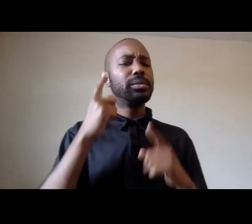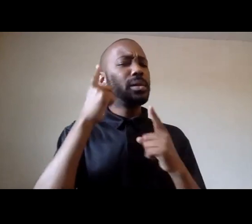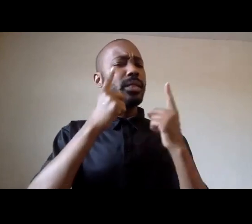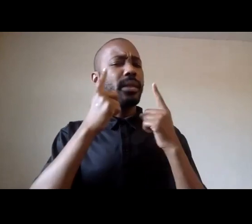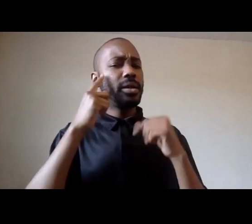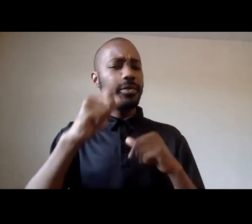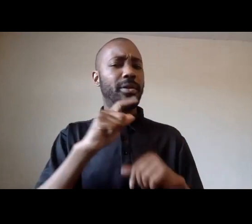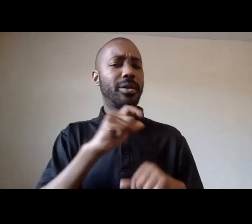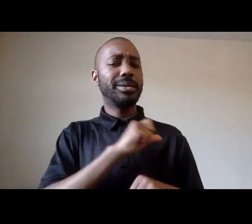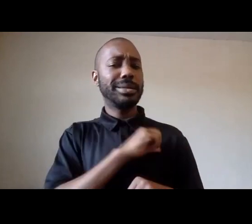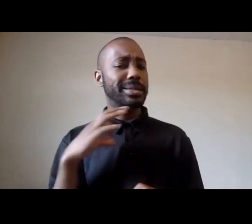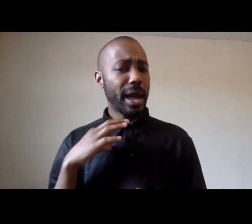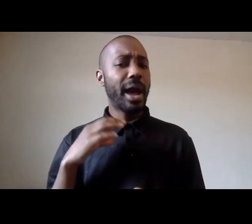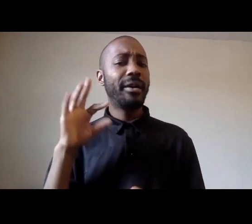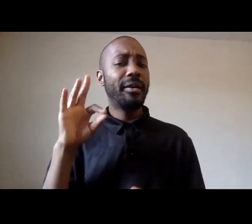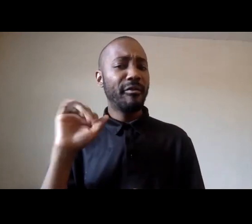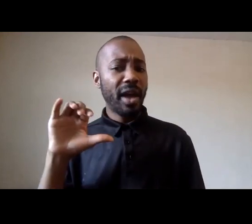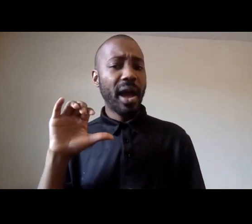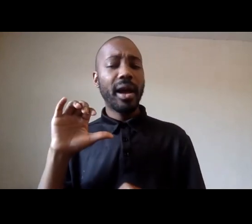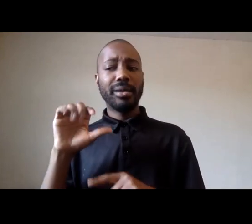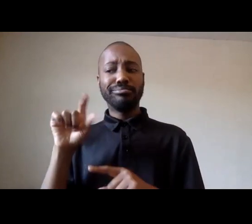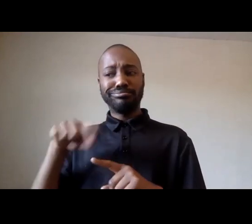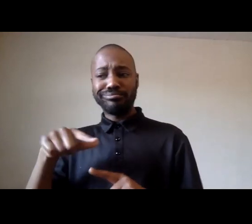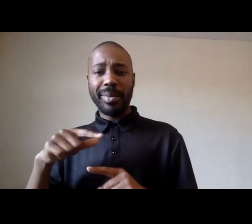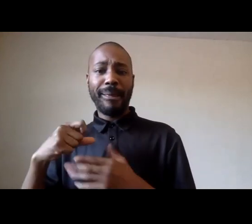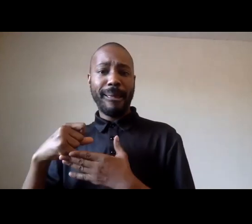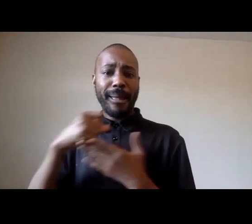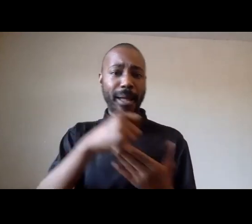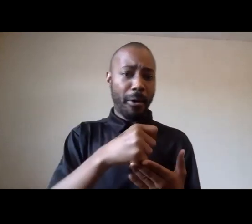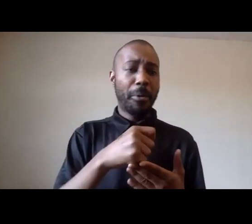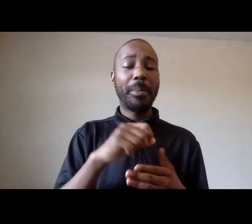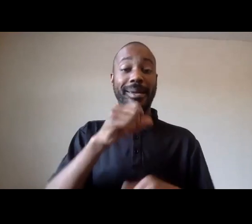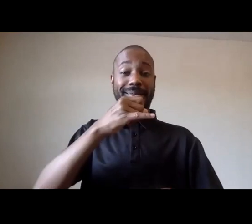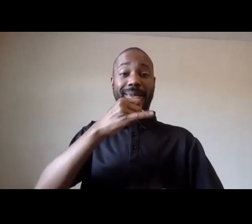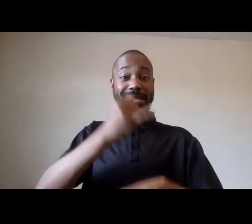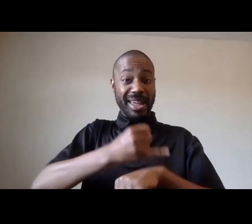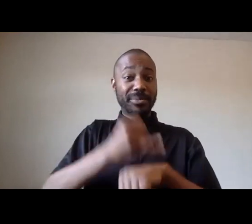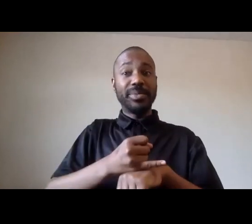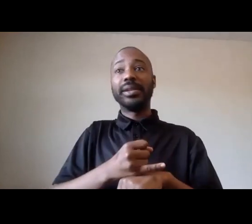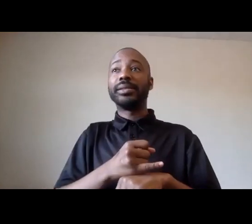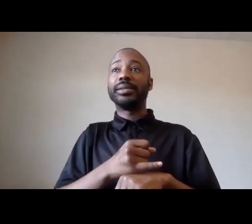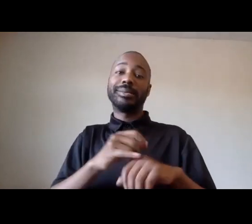to help campuses support and disrupt systemic racism and the person is really